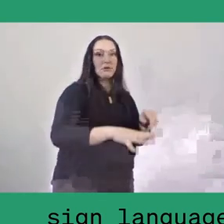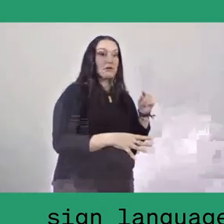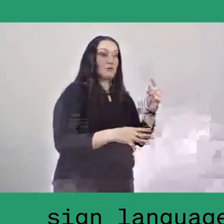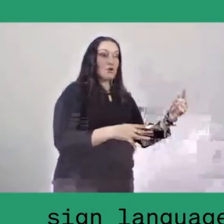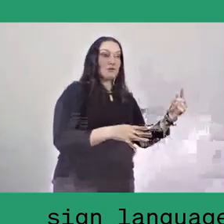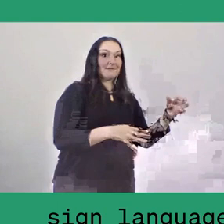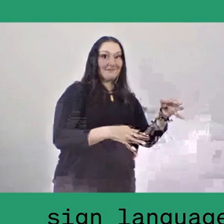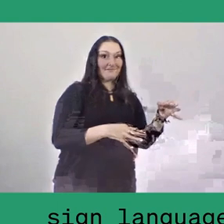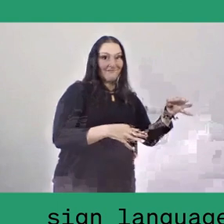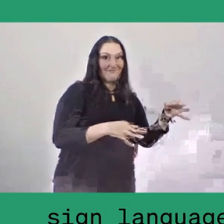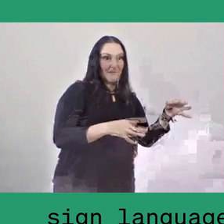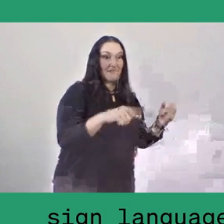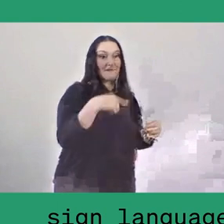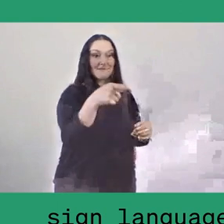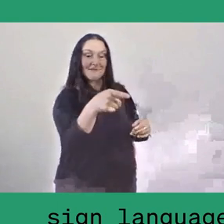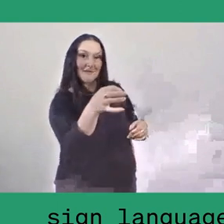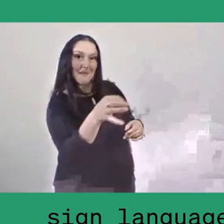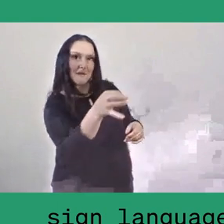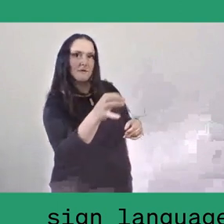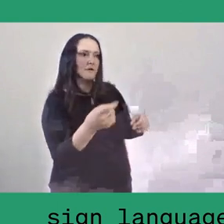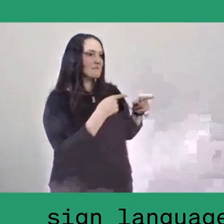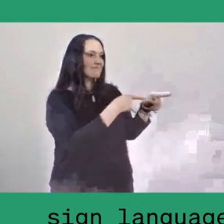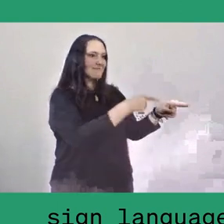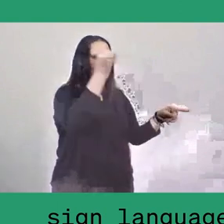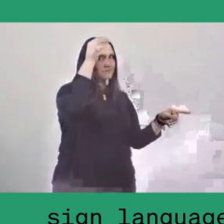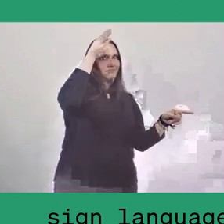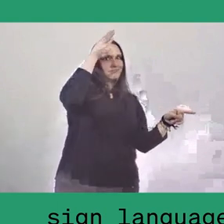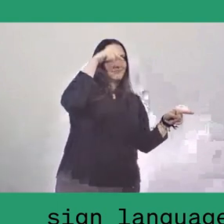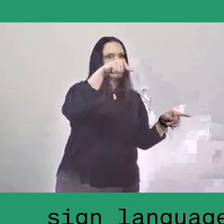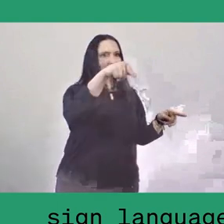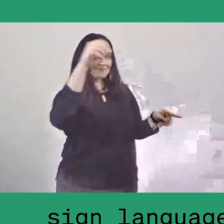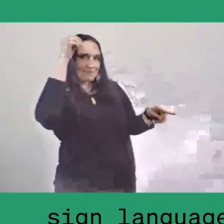in order to share experience and support each other's cultural activities.